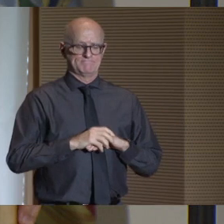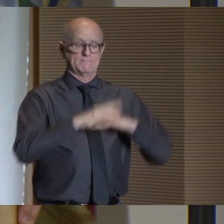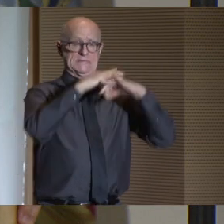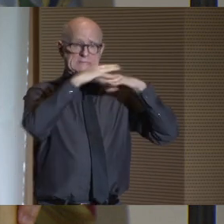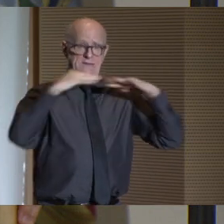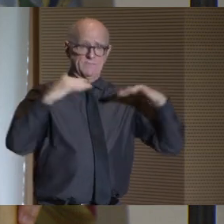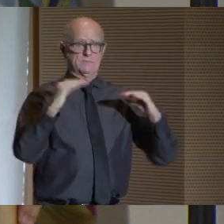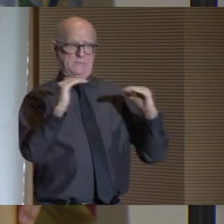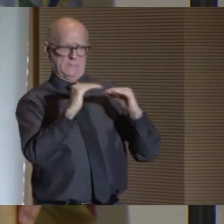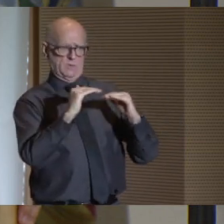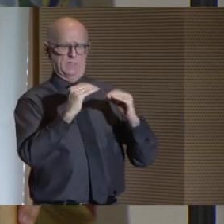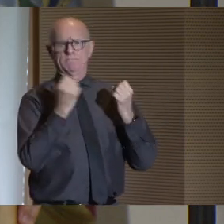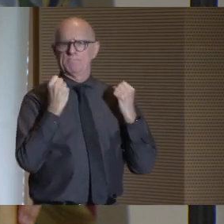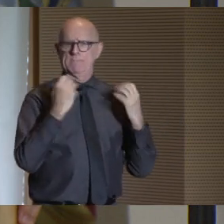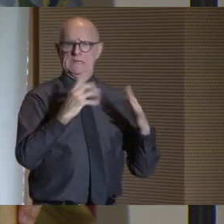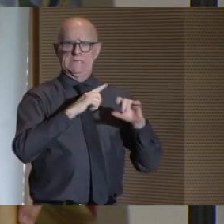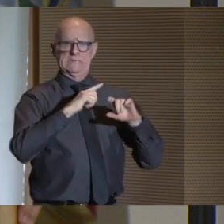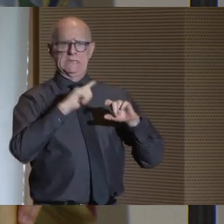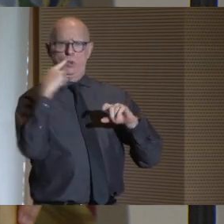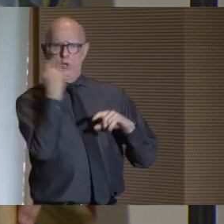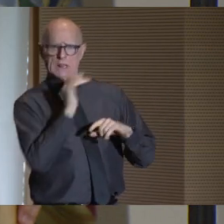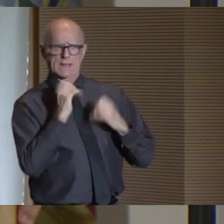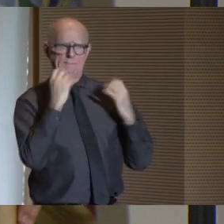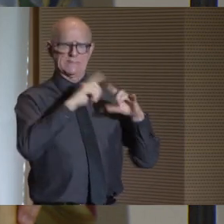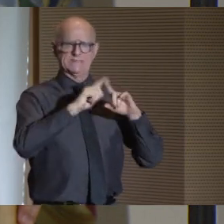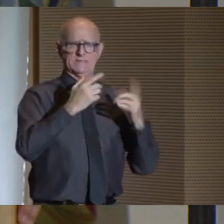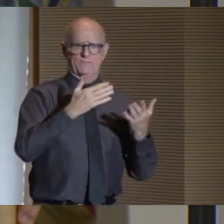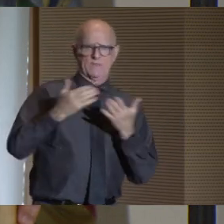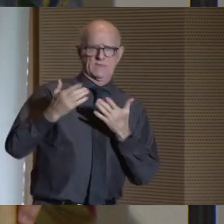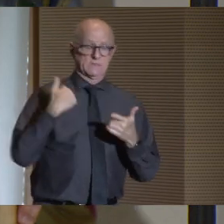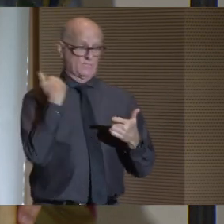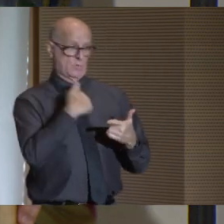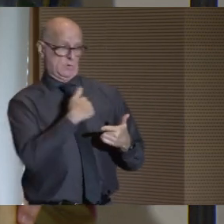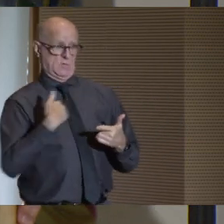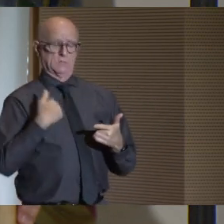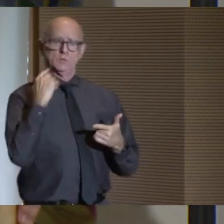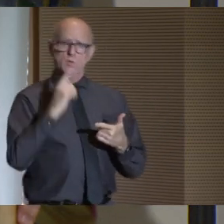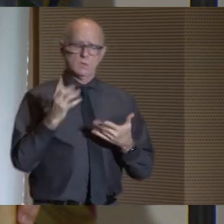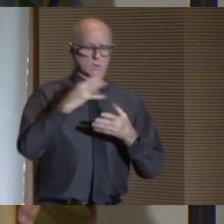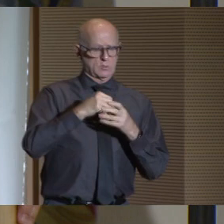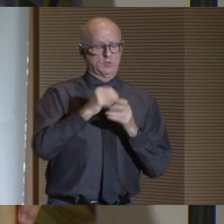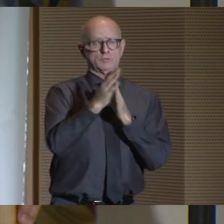Diversity and equity take many forms, and for us, it includes an ambitious effort